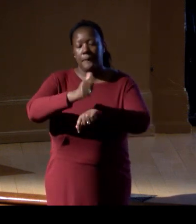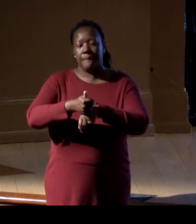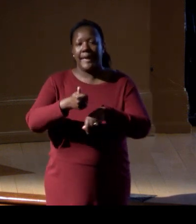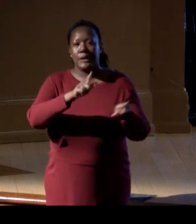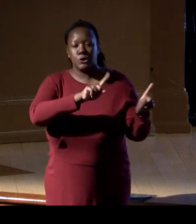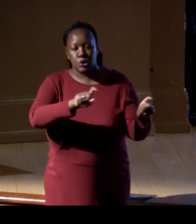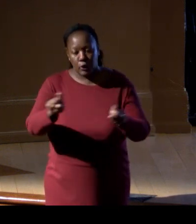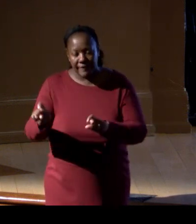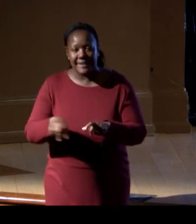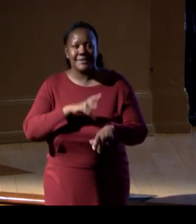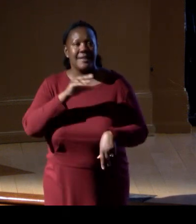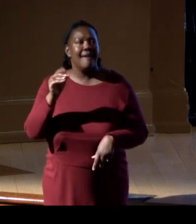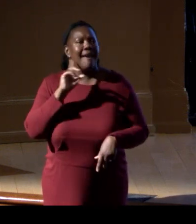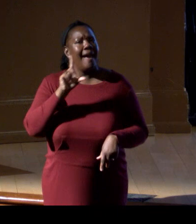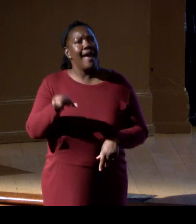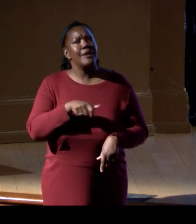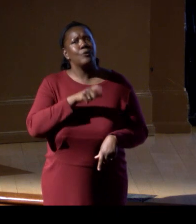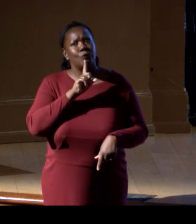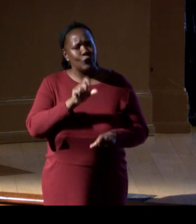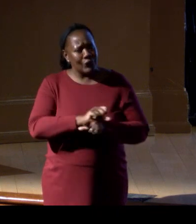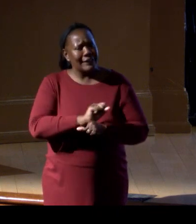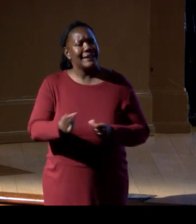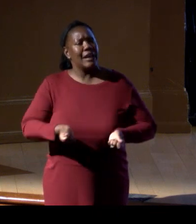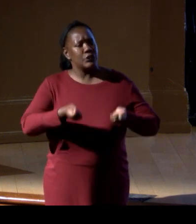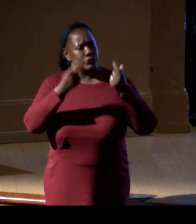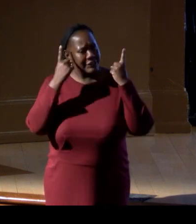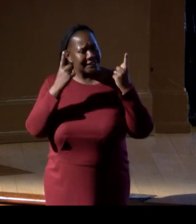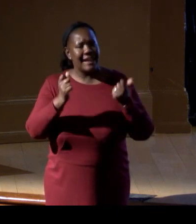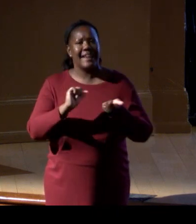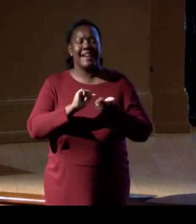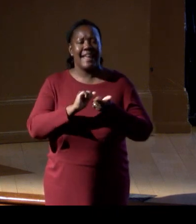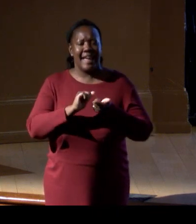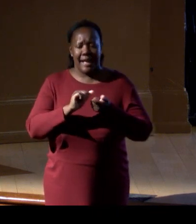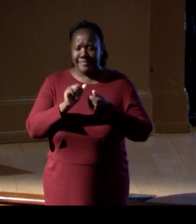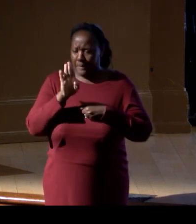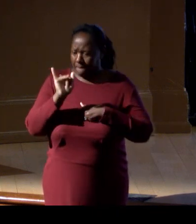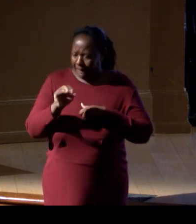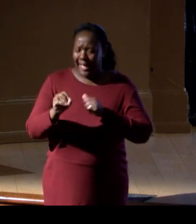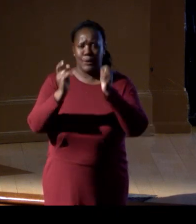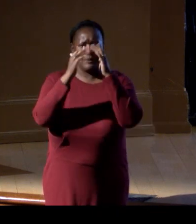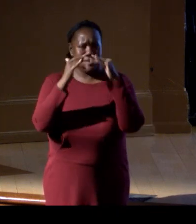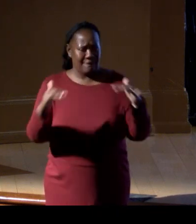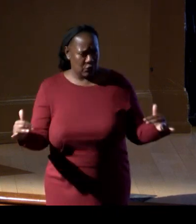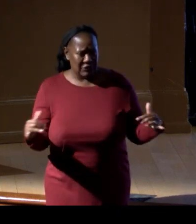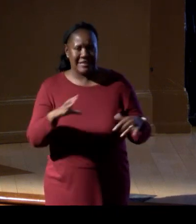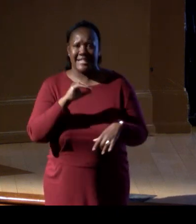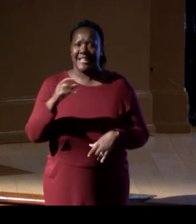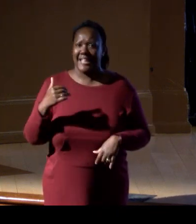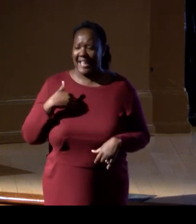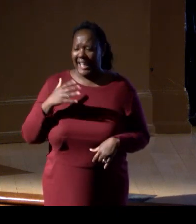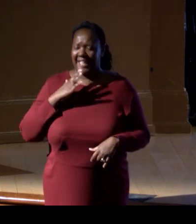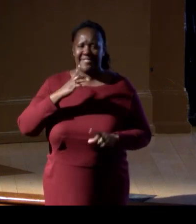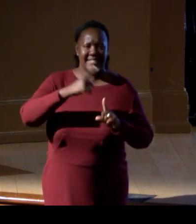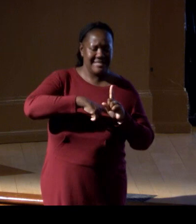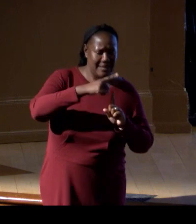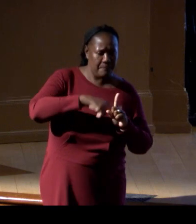and really understand the amount of biodiversity and the temporal and spatial scales that it exists